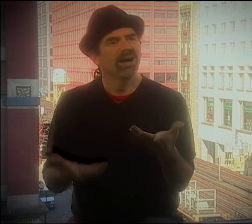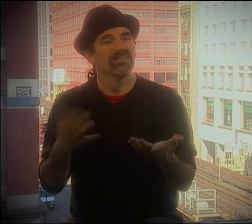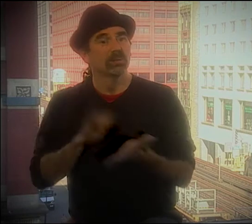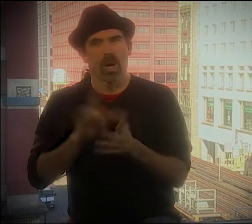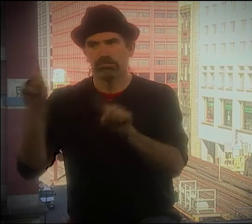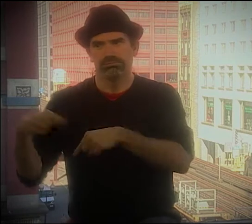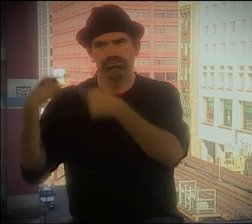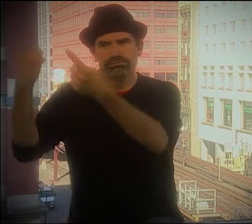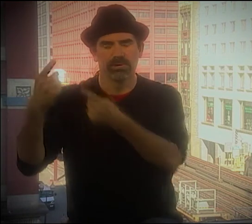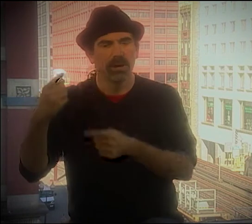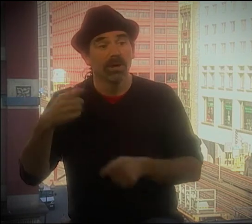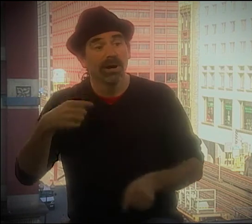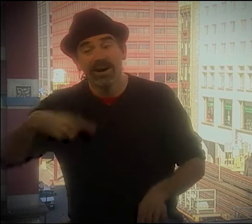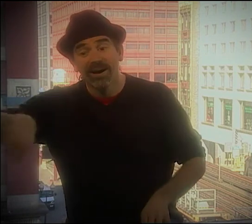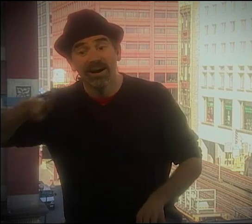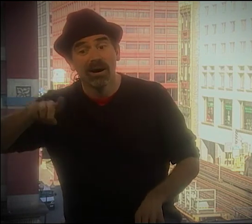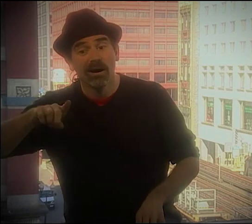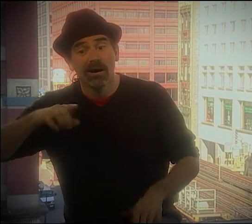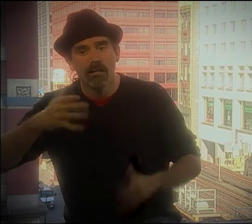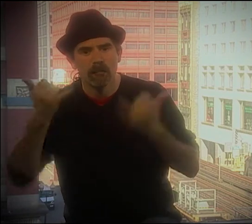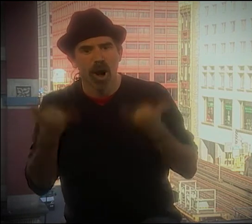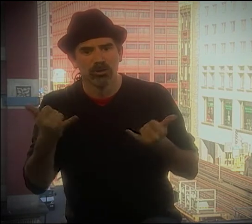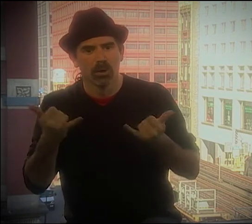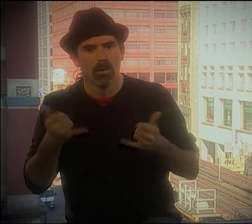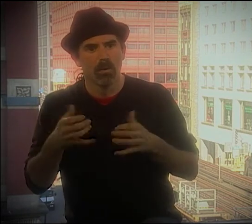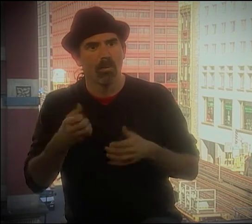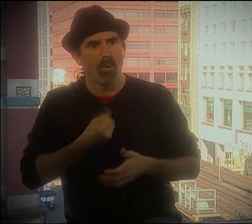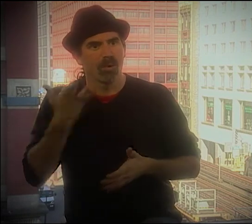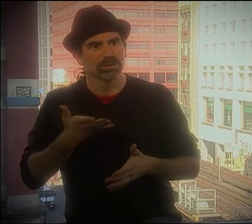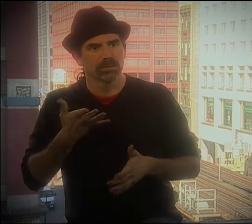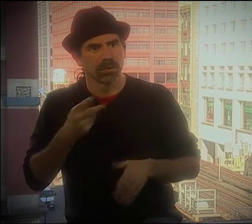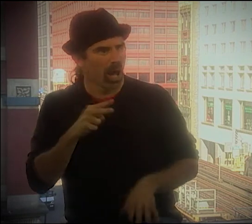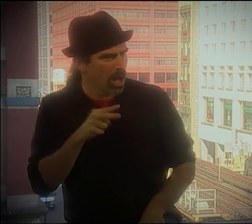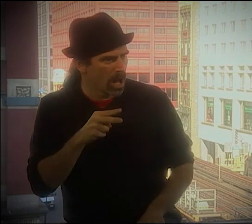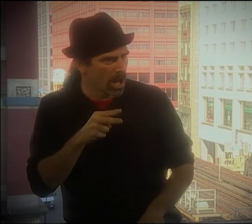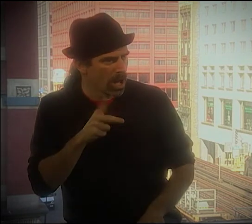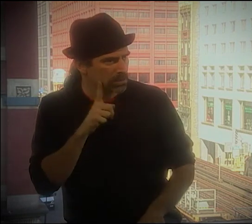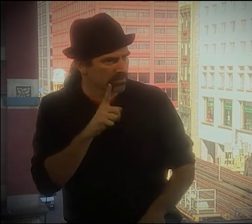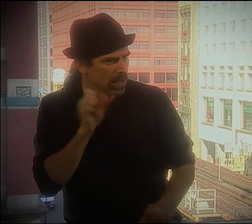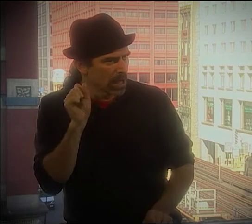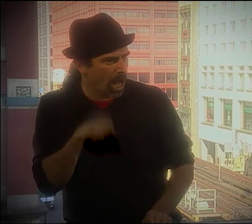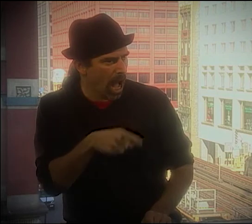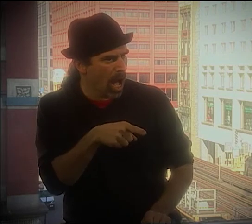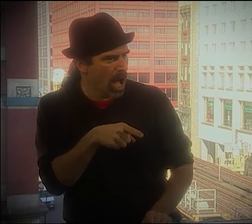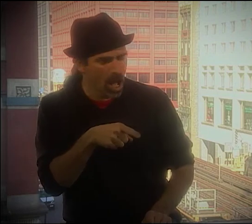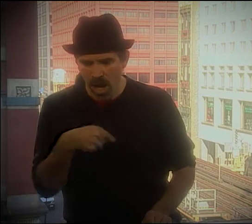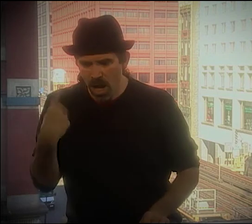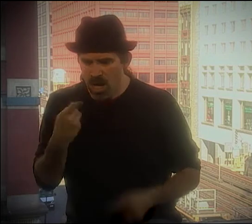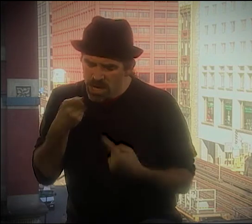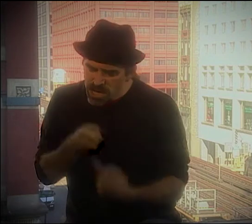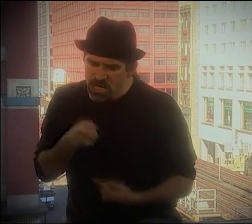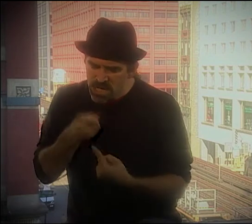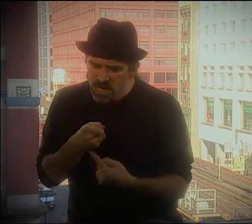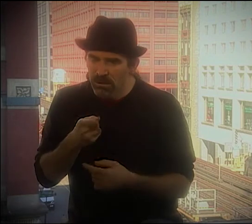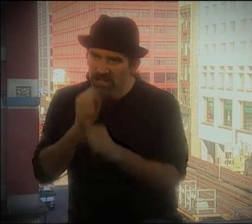ON A PIECE OF PAPER, I DON'T SEE ANYTHING. AND THAT'S WHY HISTORICALLY, YOU KNOW, MODERN POETS HAVE BEEN